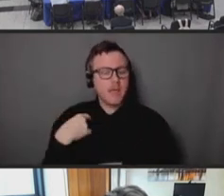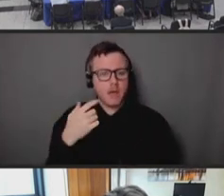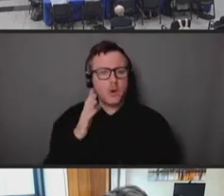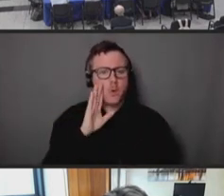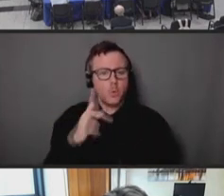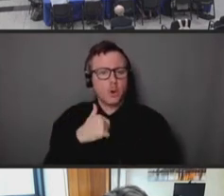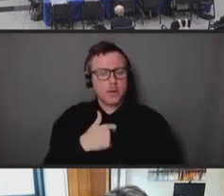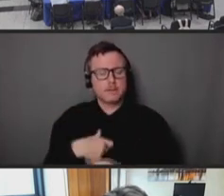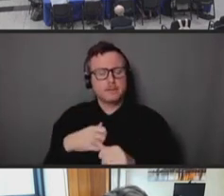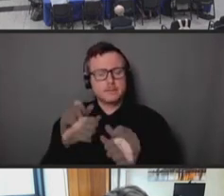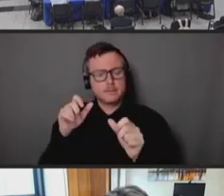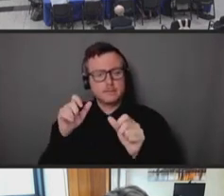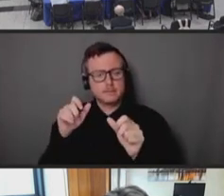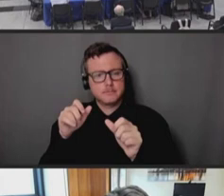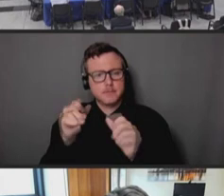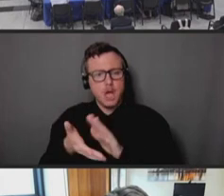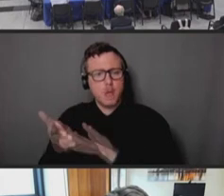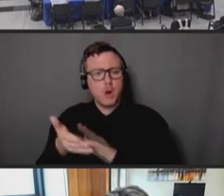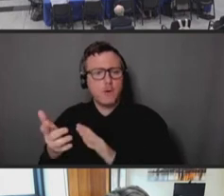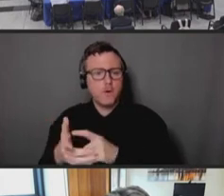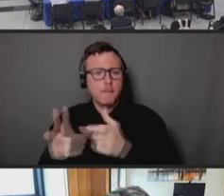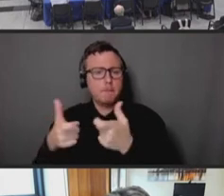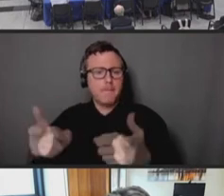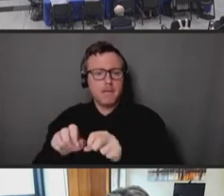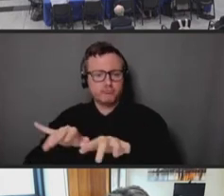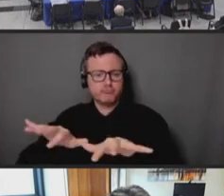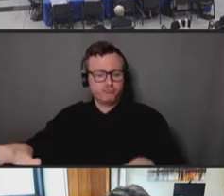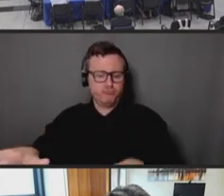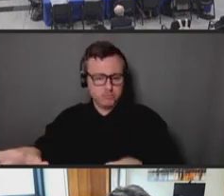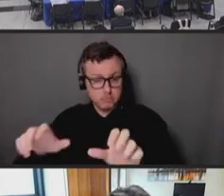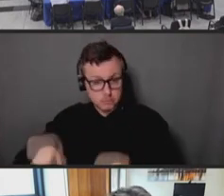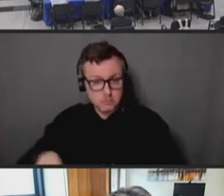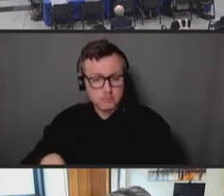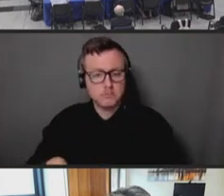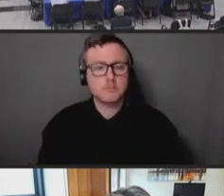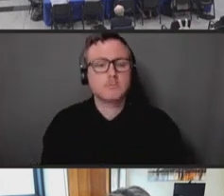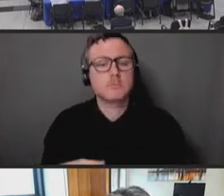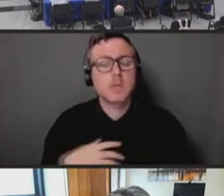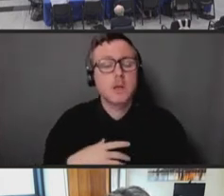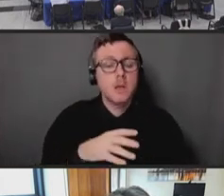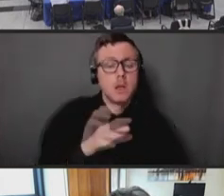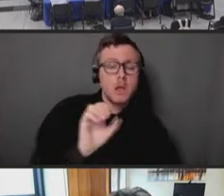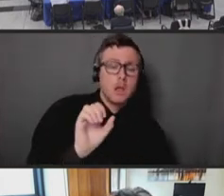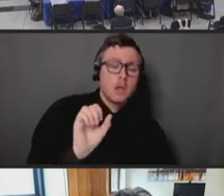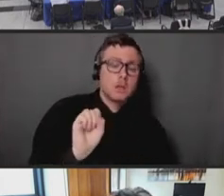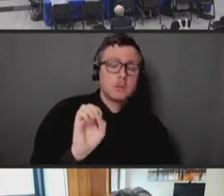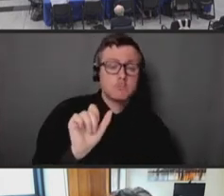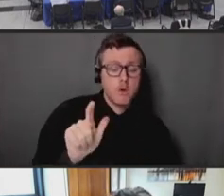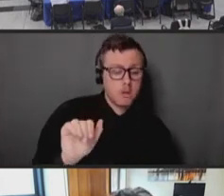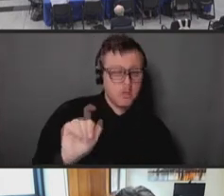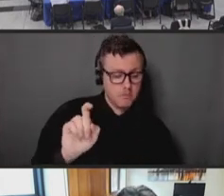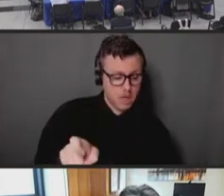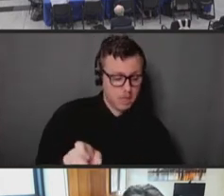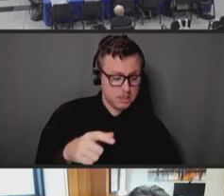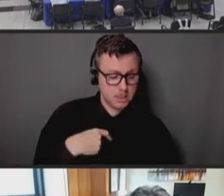Now, having said that, I would say that smallpox scenario was predicated on a presumption of a full